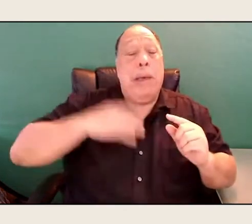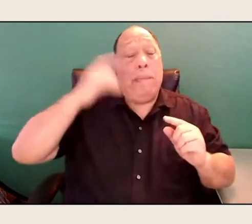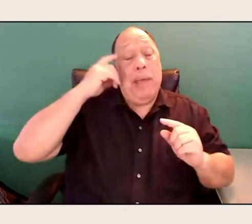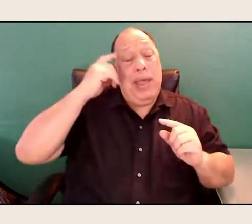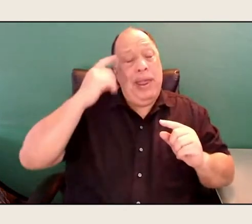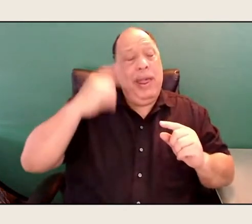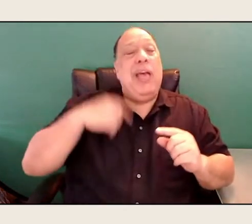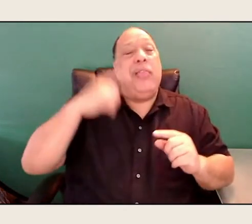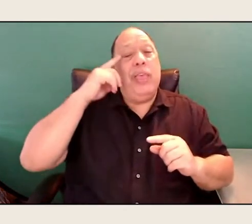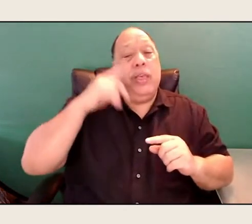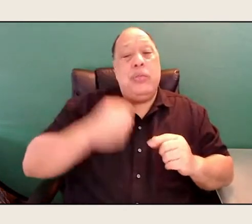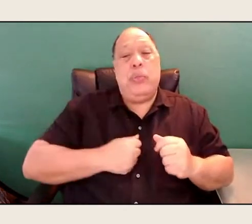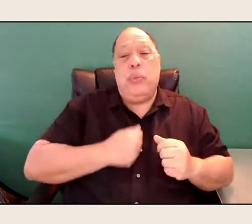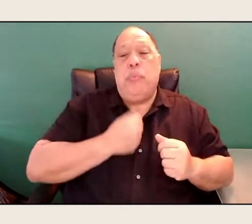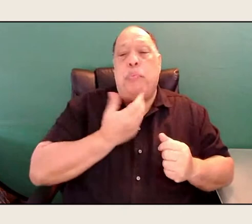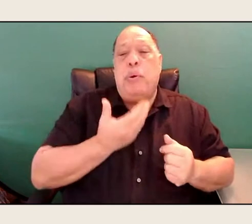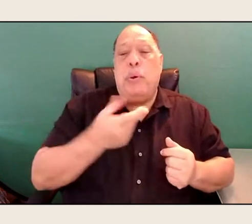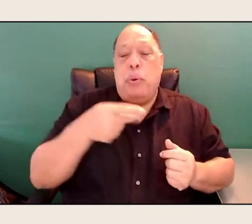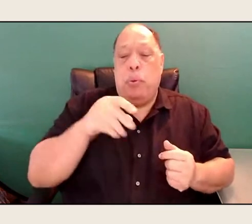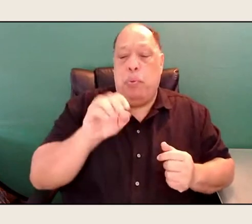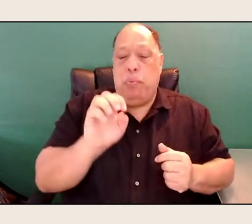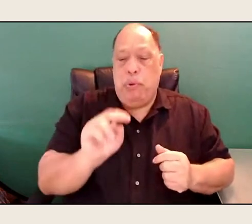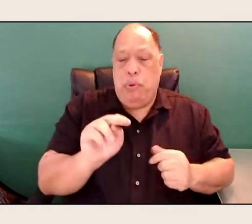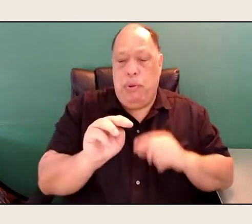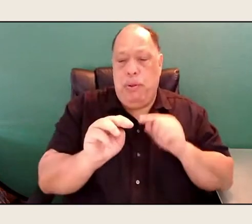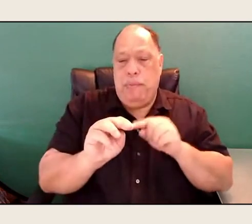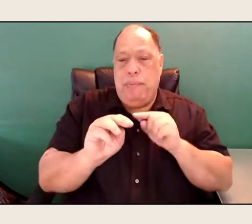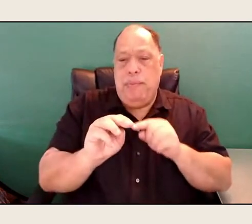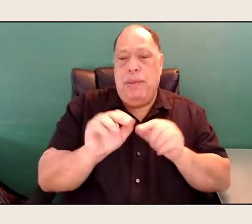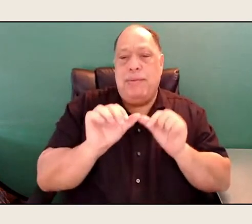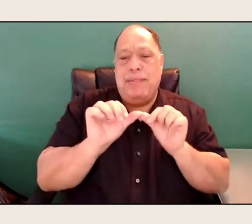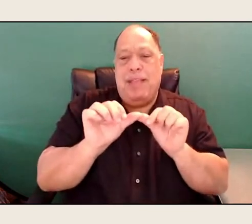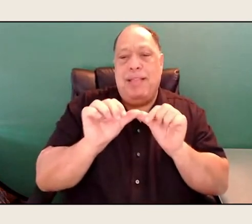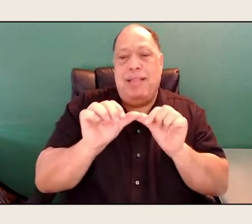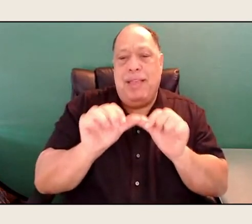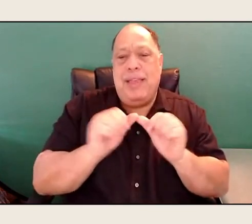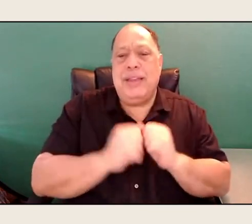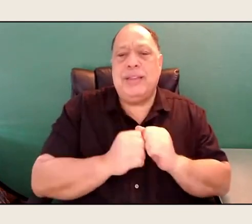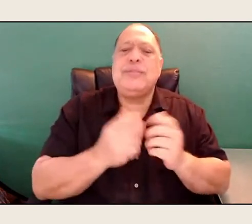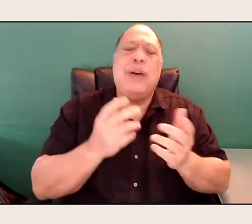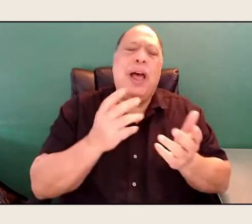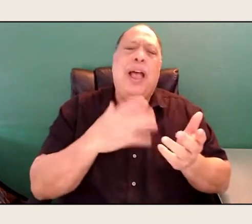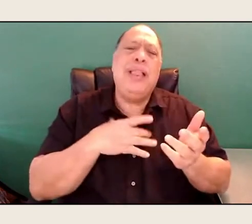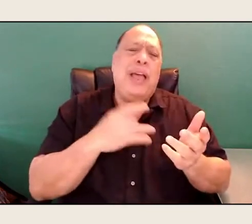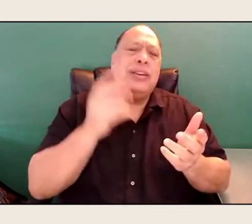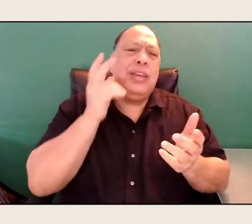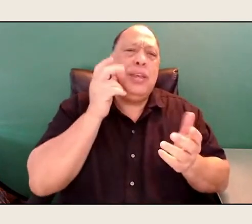And so I would love to hear more about holding onto the poem, holding onto being a poet,